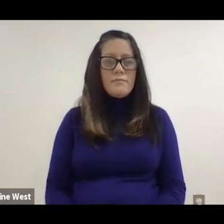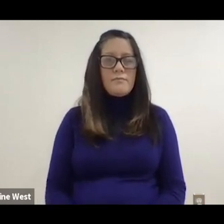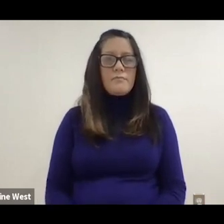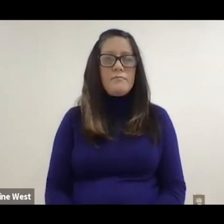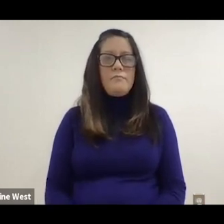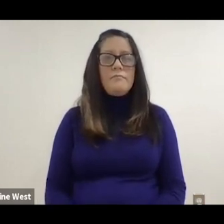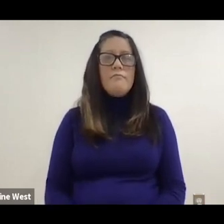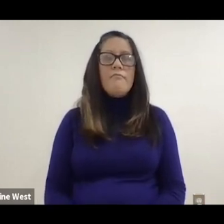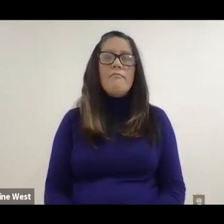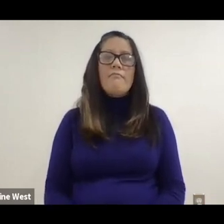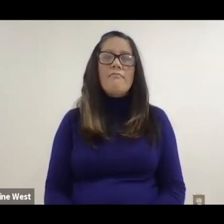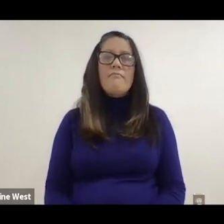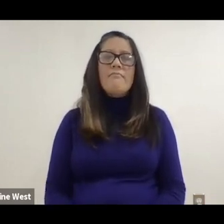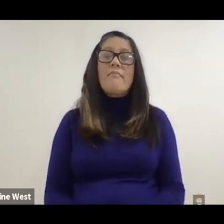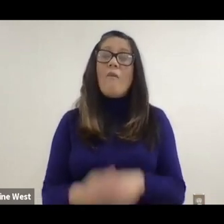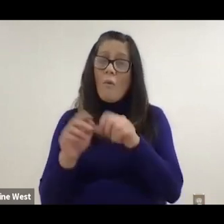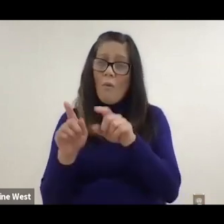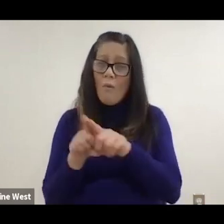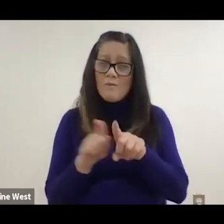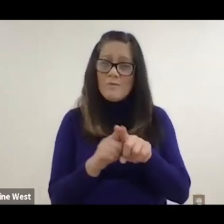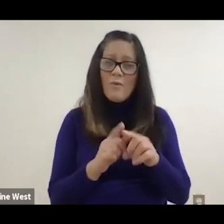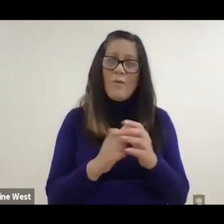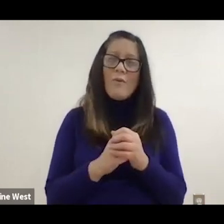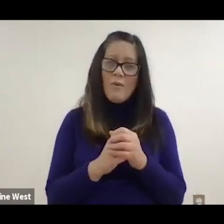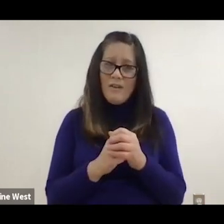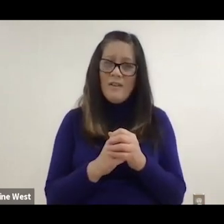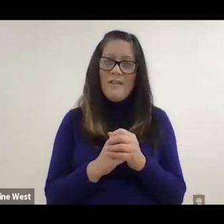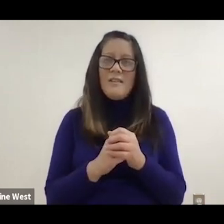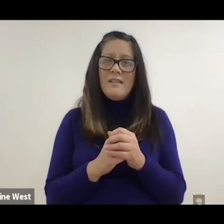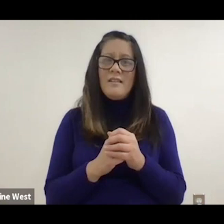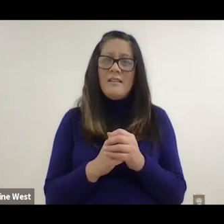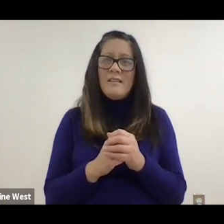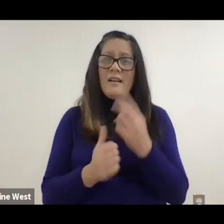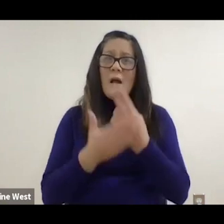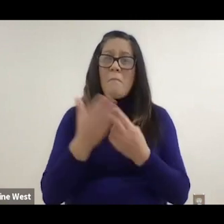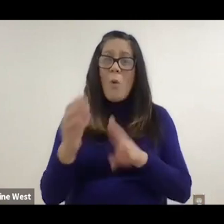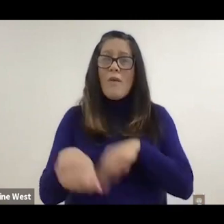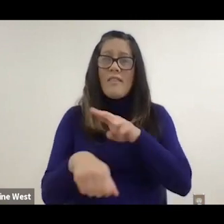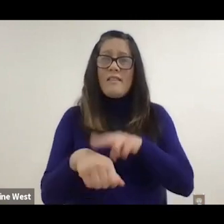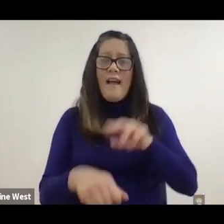Also, I'd like to show that there had been reports from both the